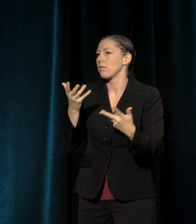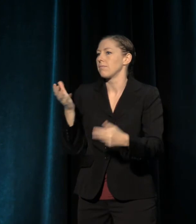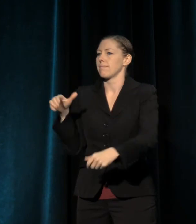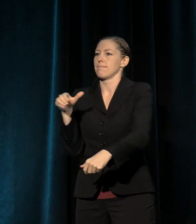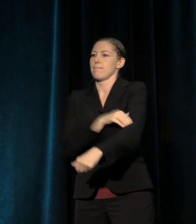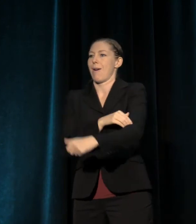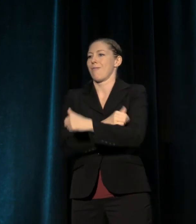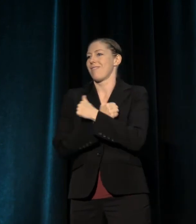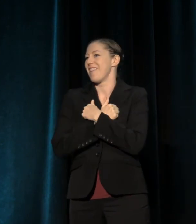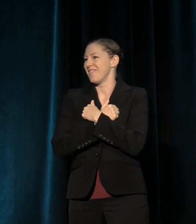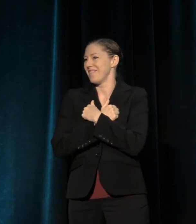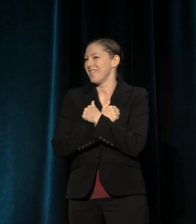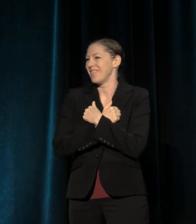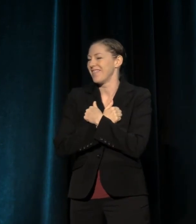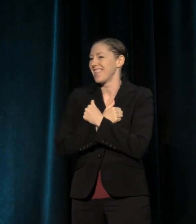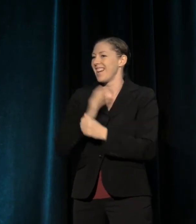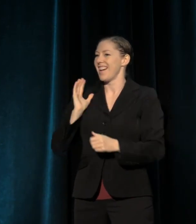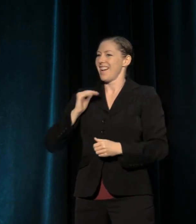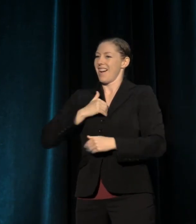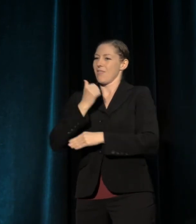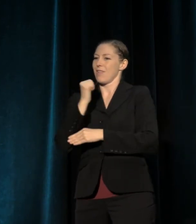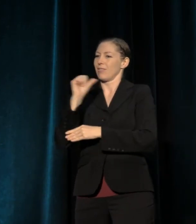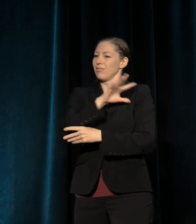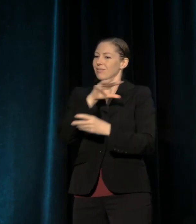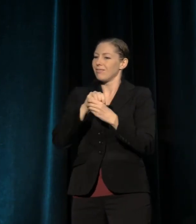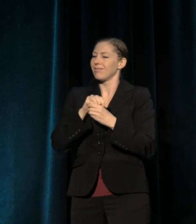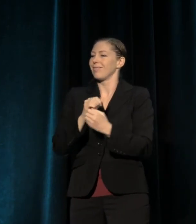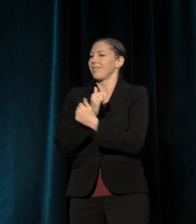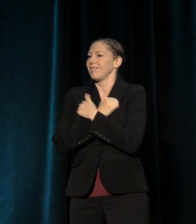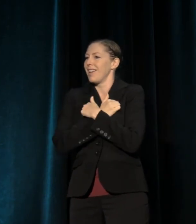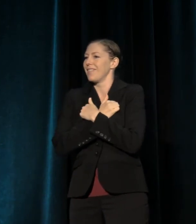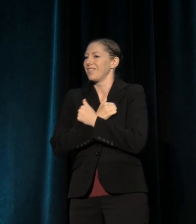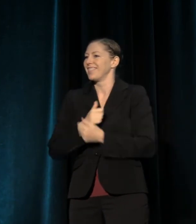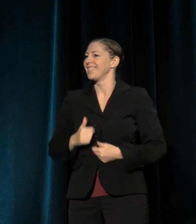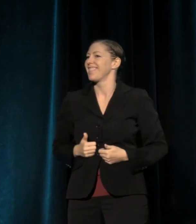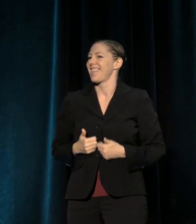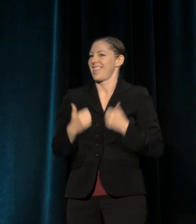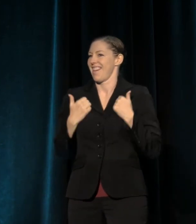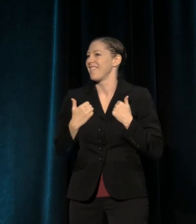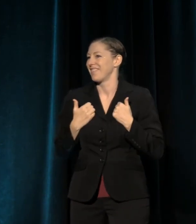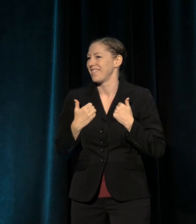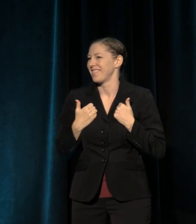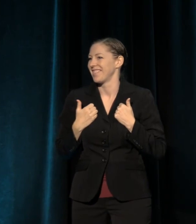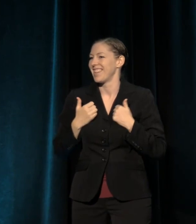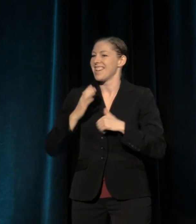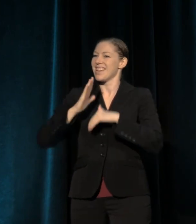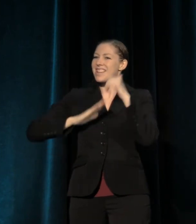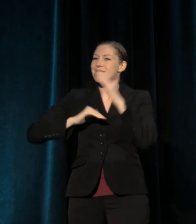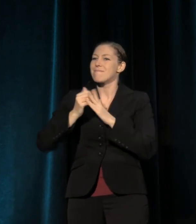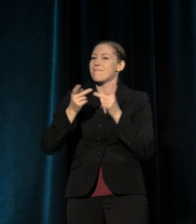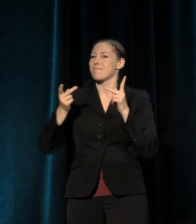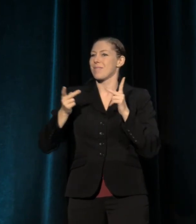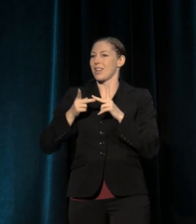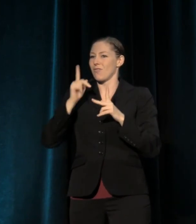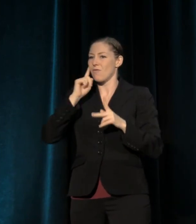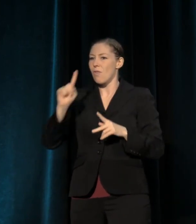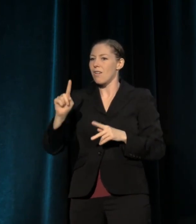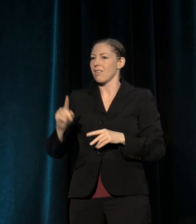Our revolution is based in love and life. It can build places of dignity, of justice, and equity.